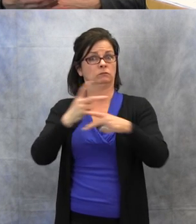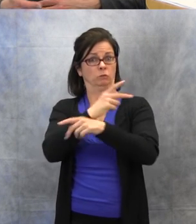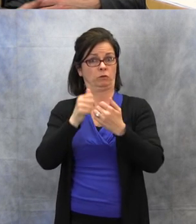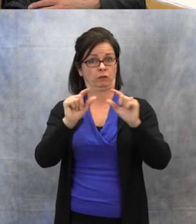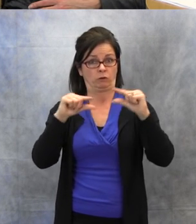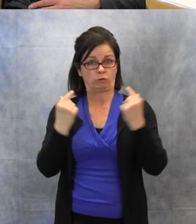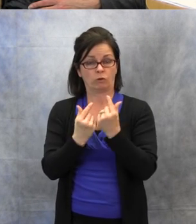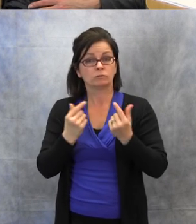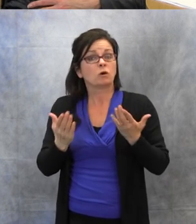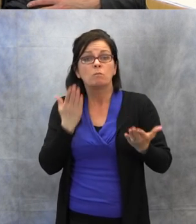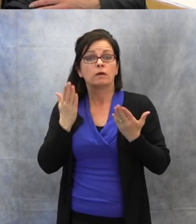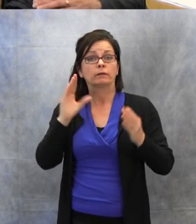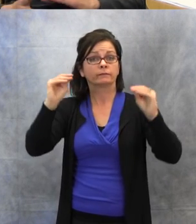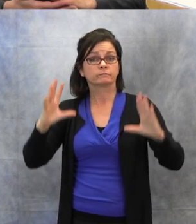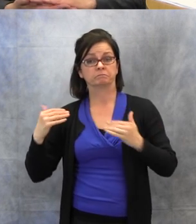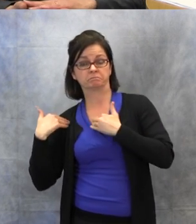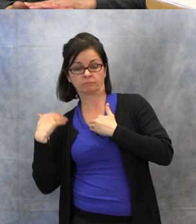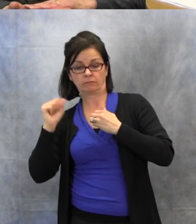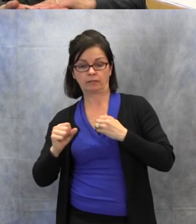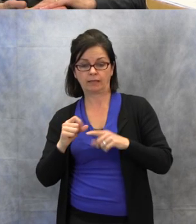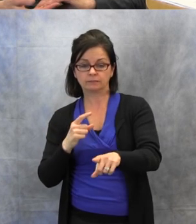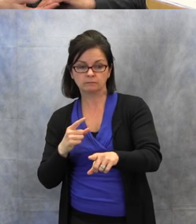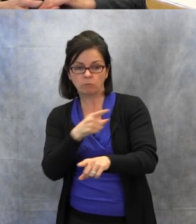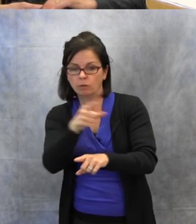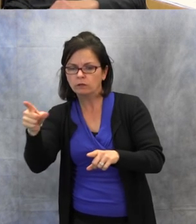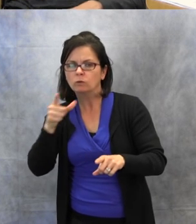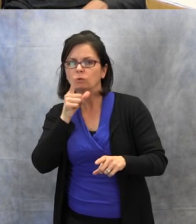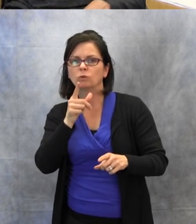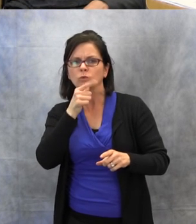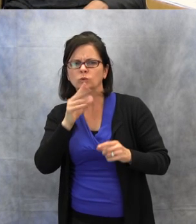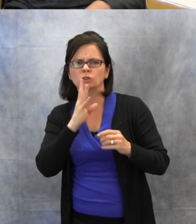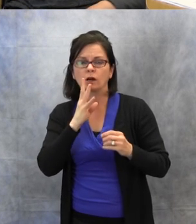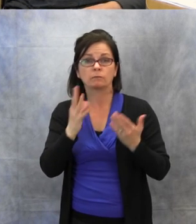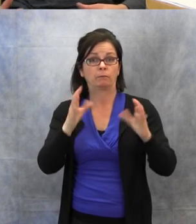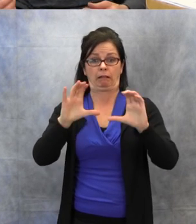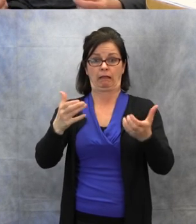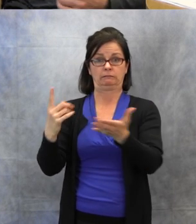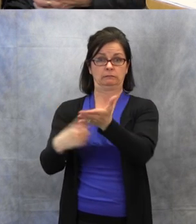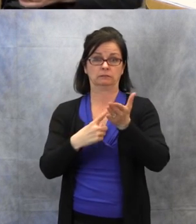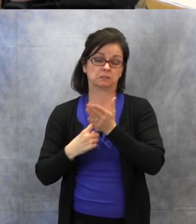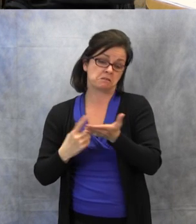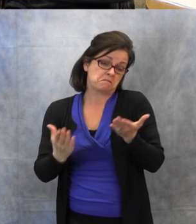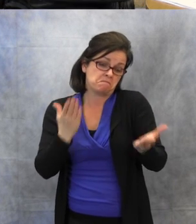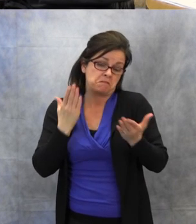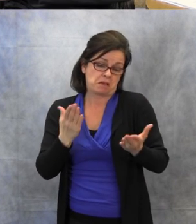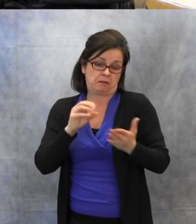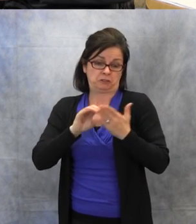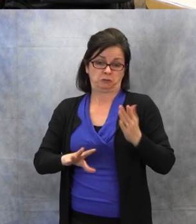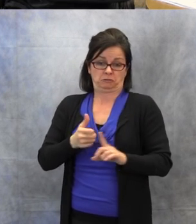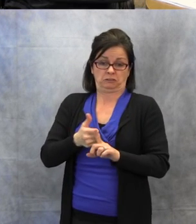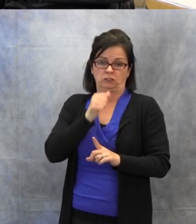who's talking, if you have a class discussion. Maybe they don't realize it's someone kind of slightly